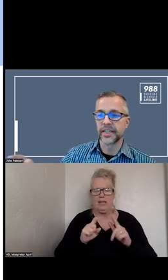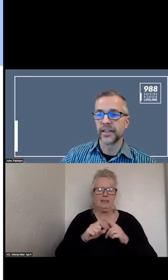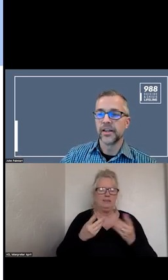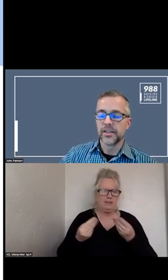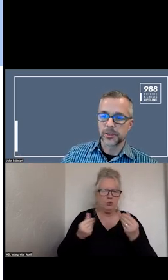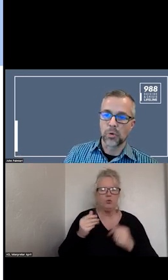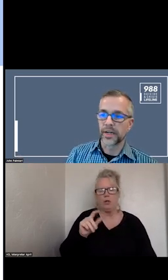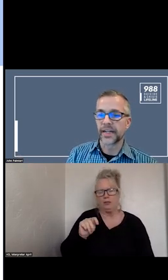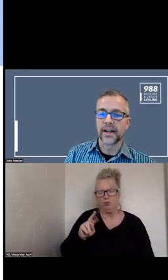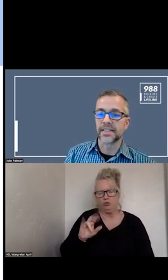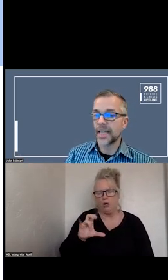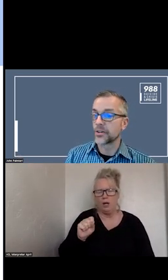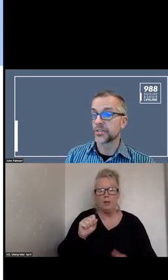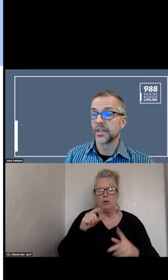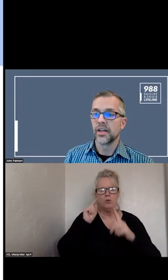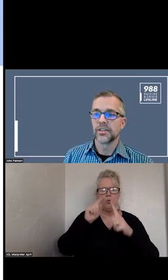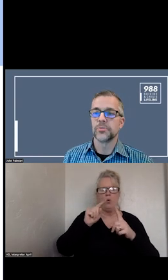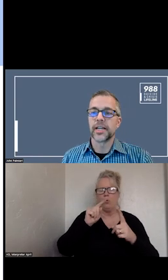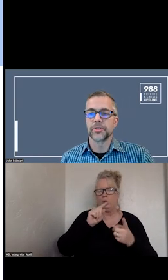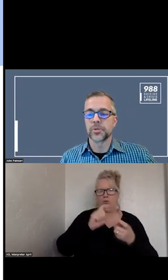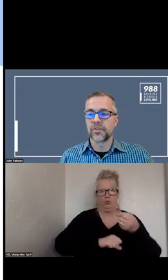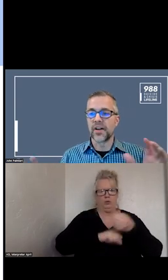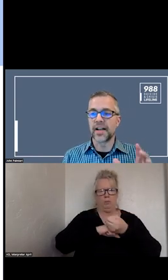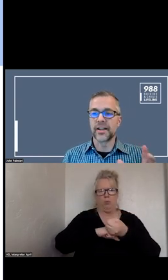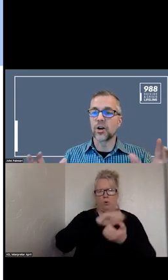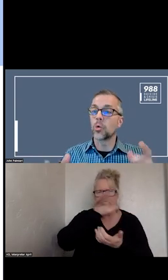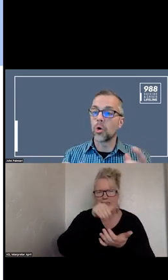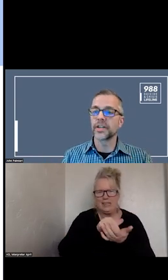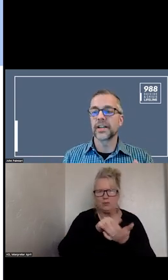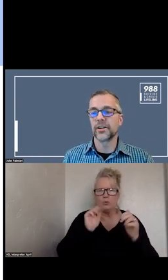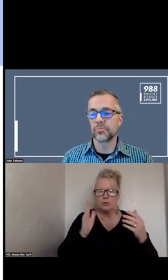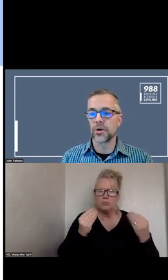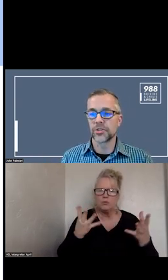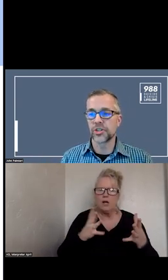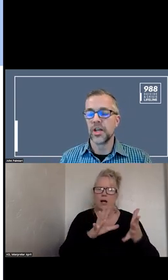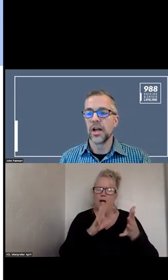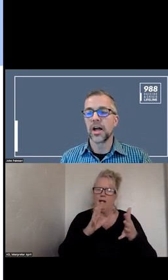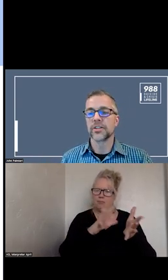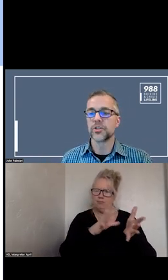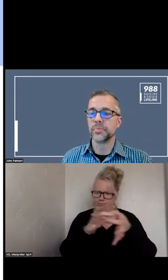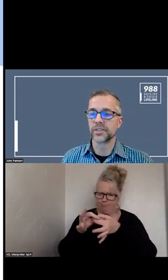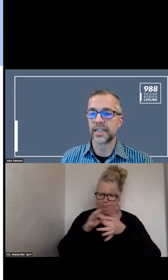SUPPORTING CENTERS TO PROVIDE A COORDINATED APPROACH TO BUILDING